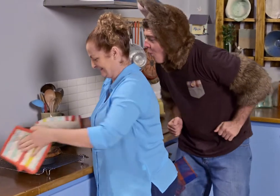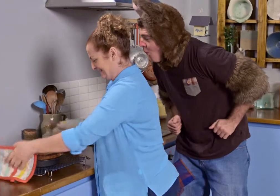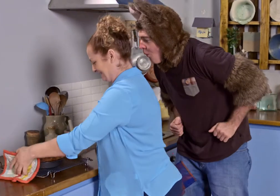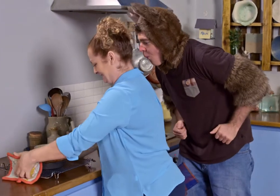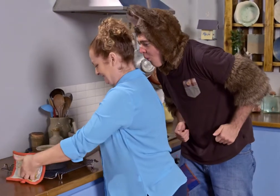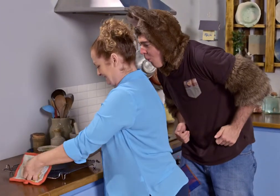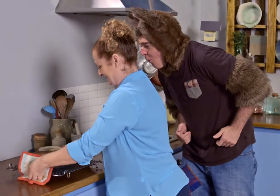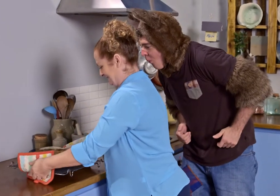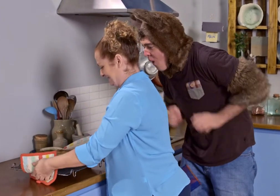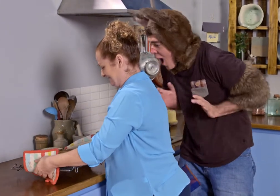Ooh...